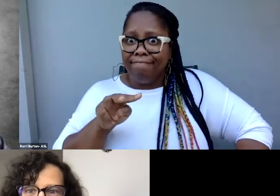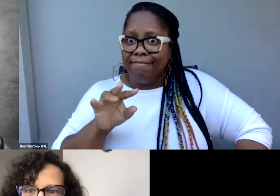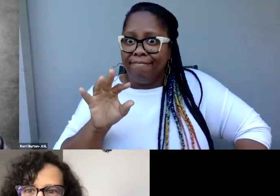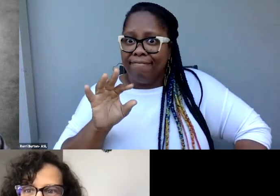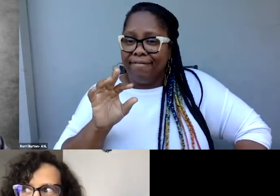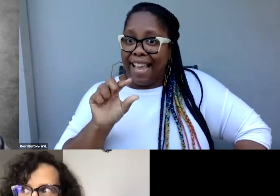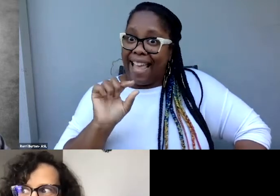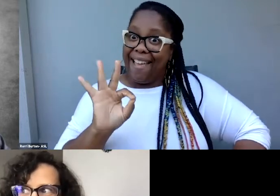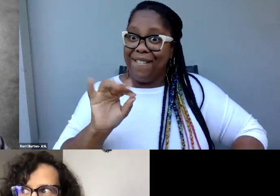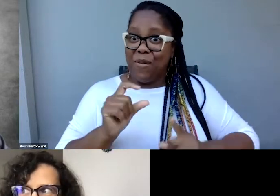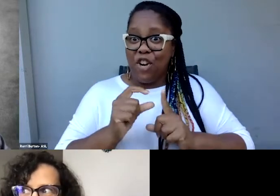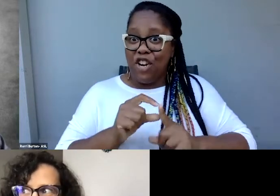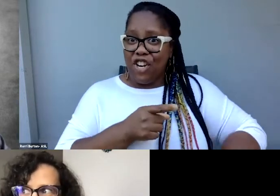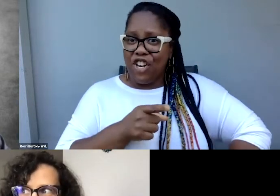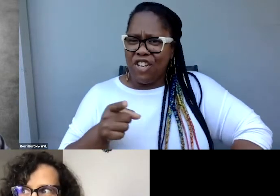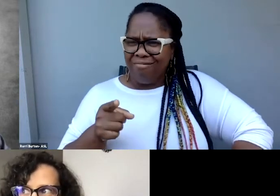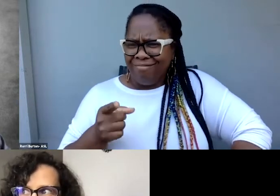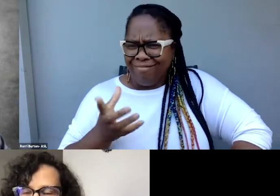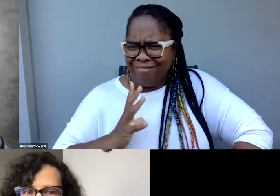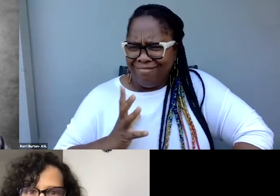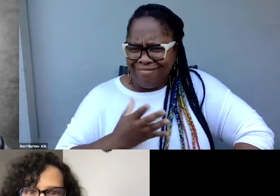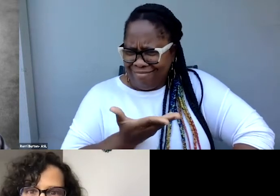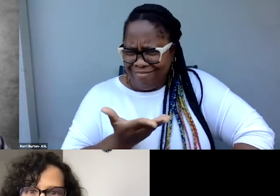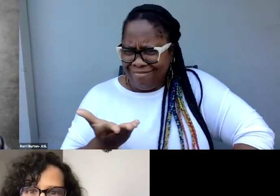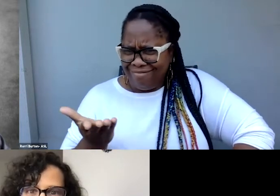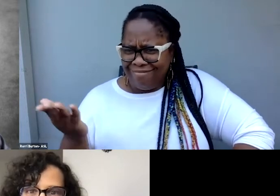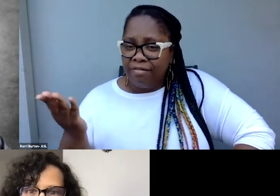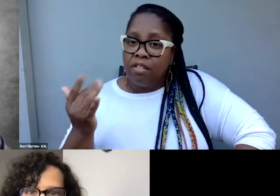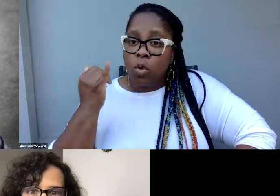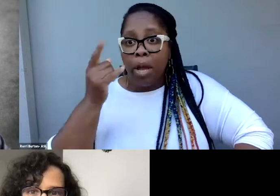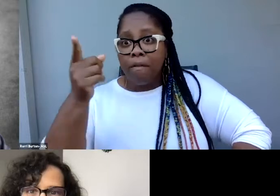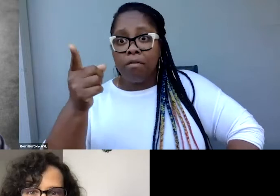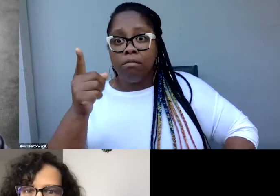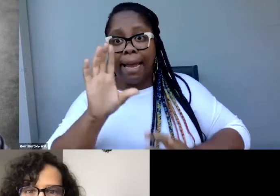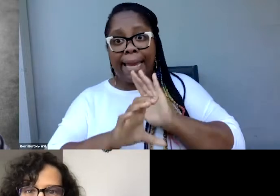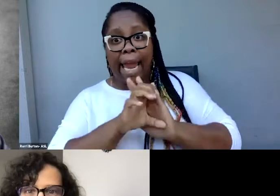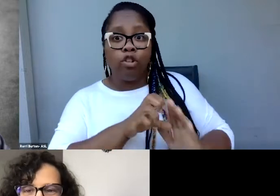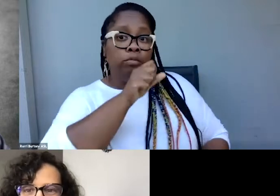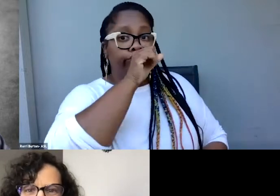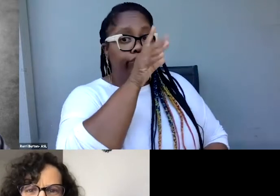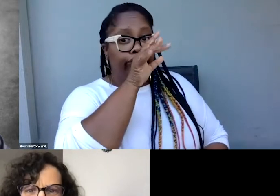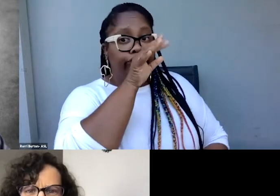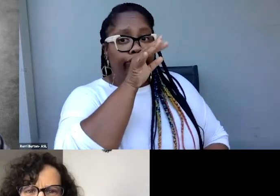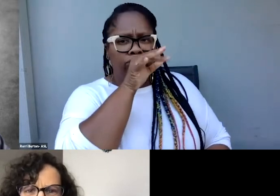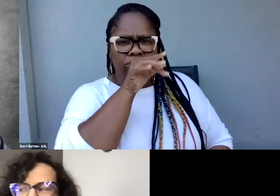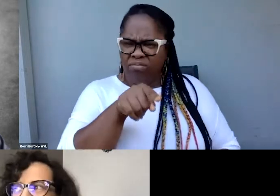So if somebody speaks it, you need to put it in the captions. Like, that's the first way you do it.